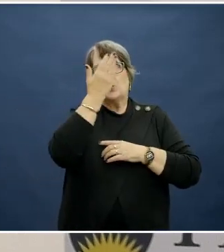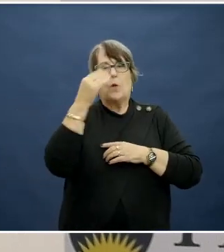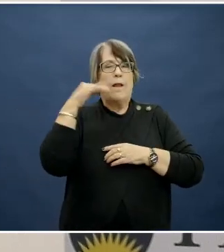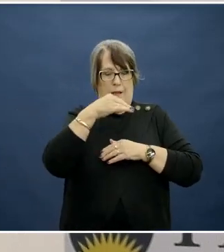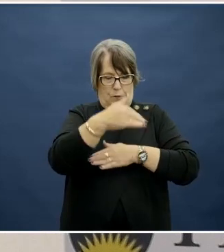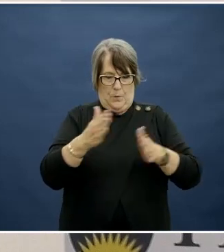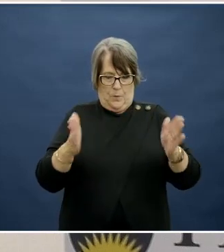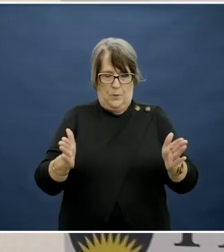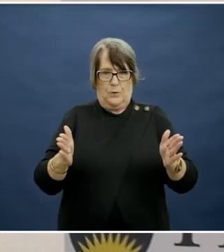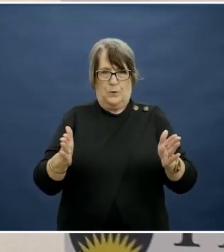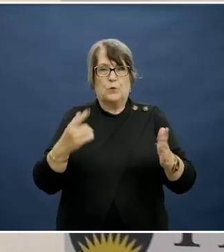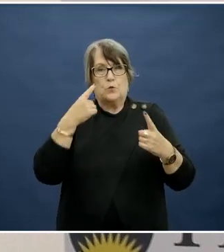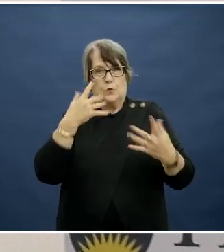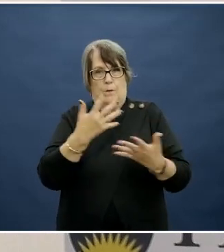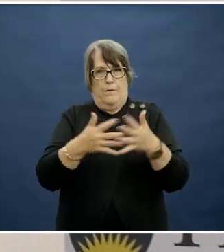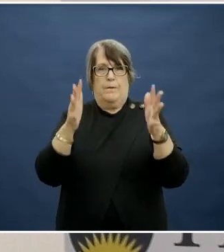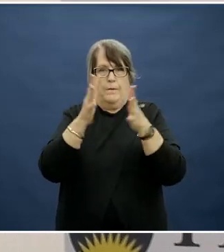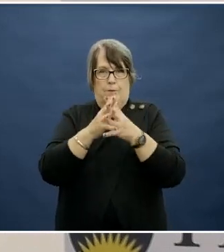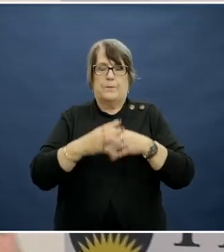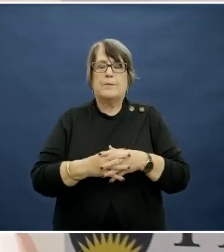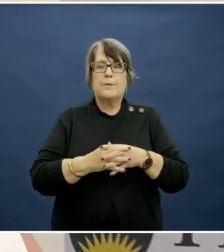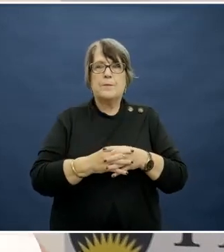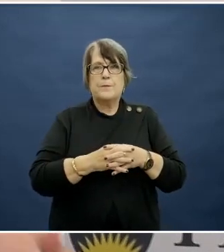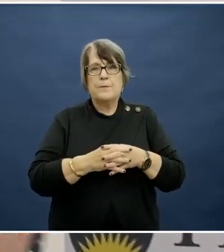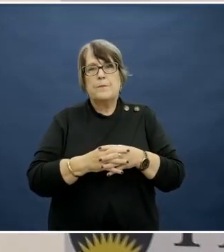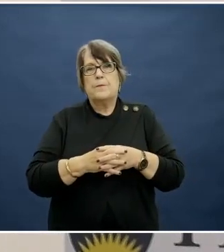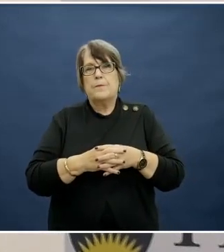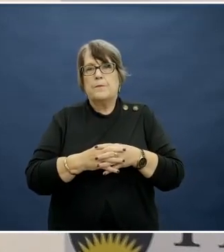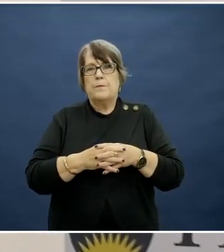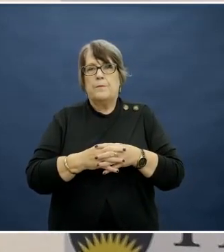to illustrate this.